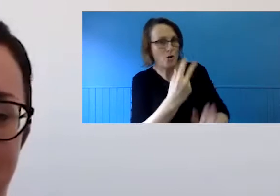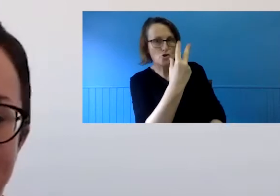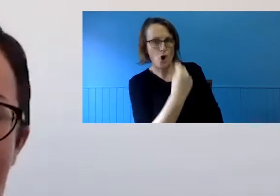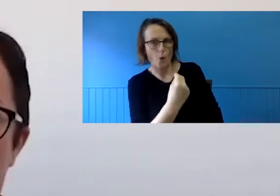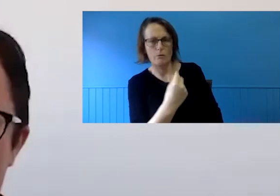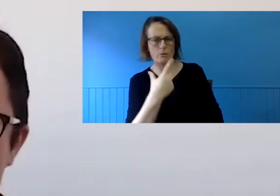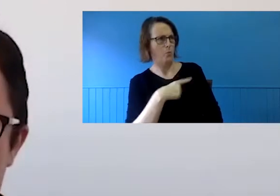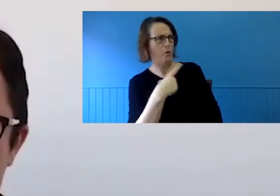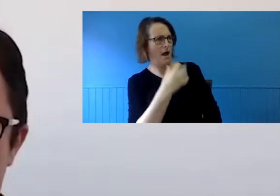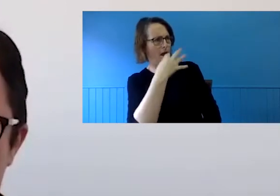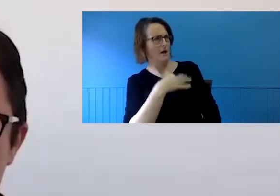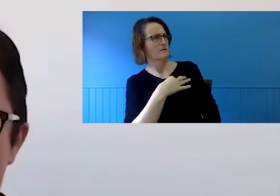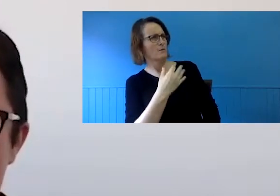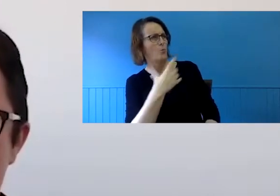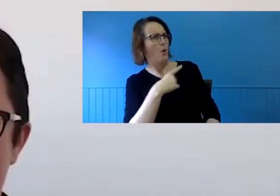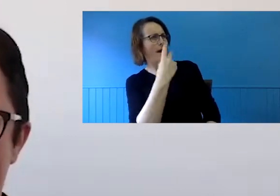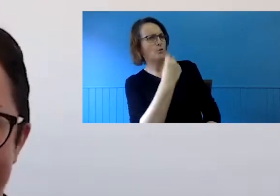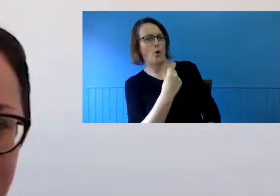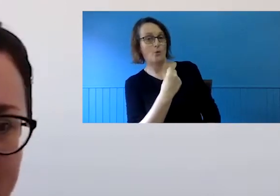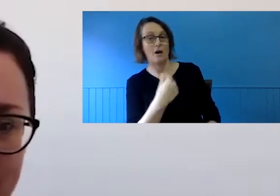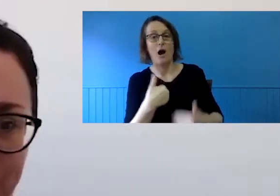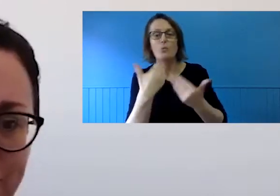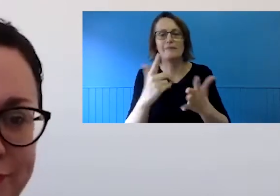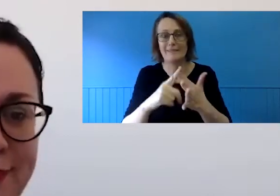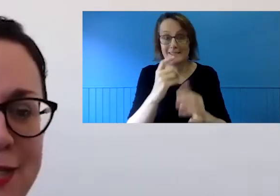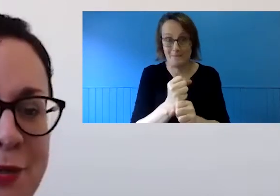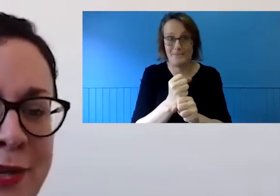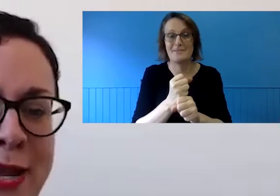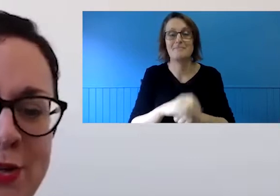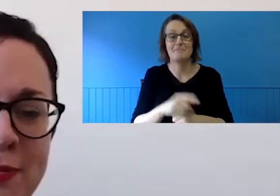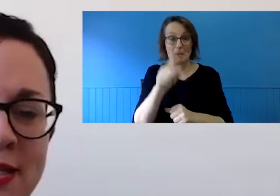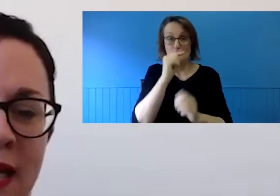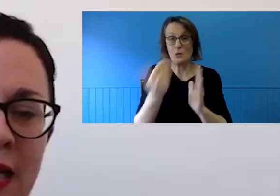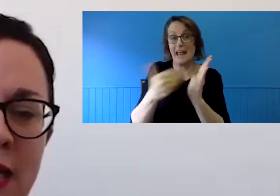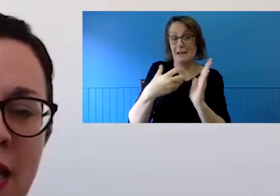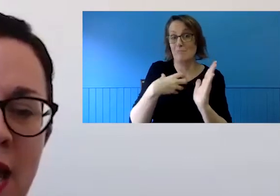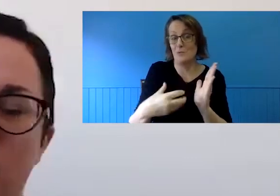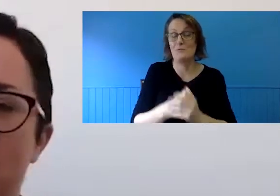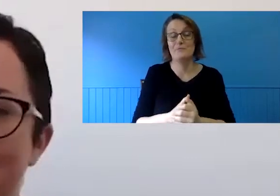in addition to my list, pop them in the chat. They range from "we need